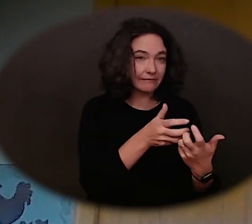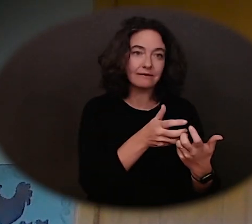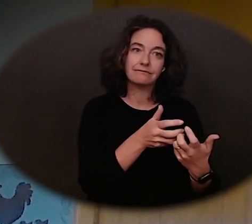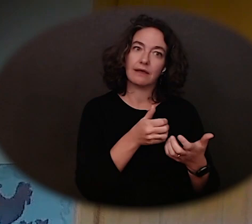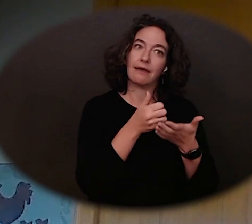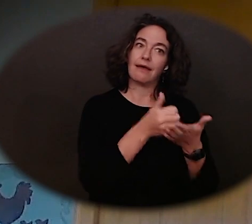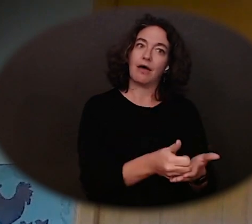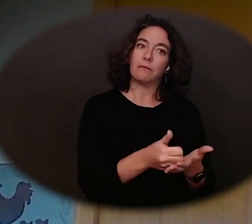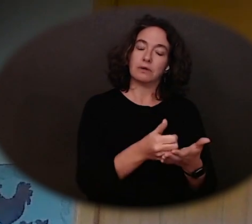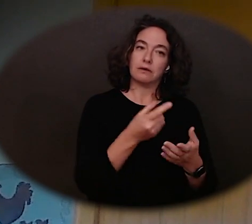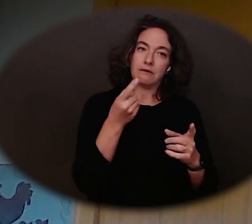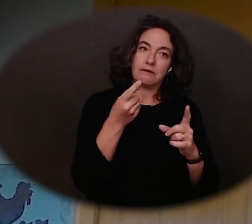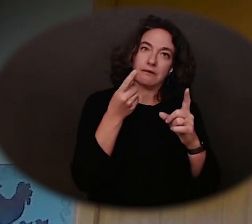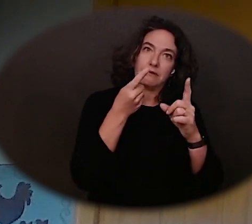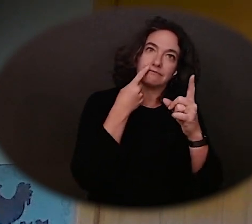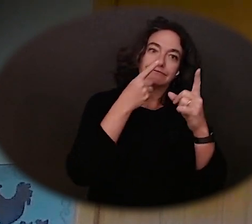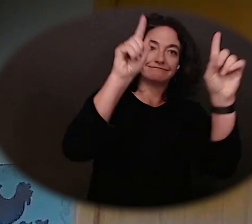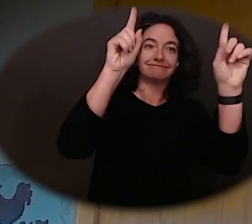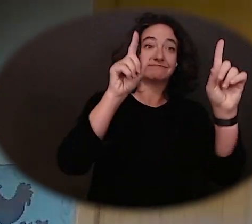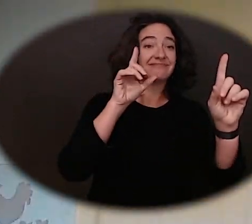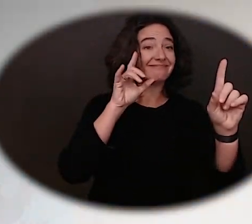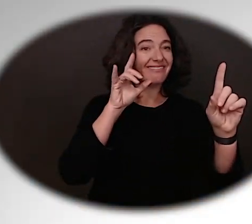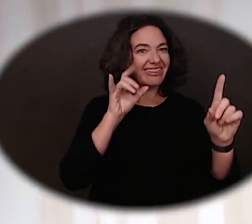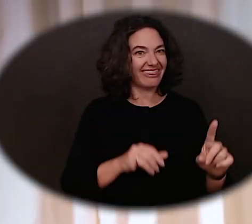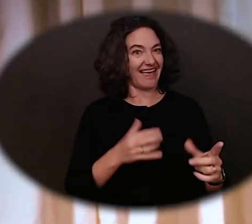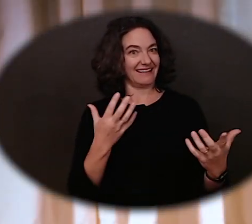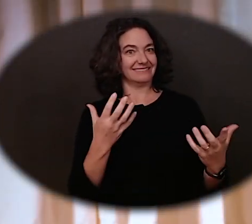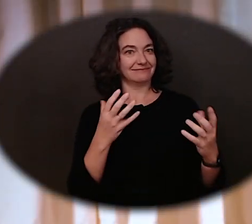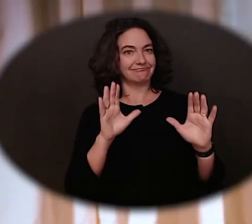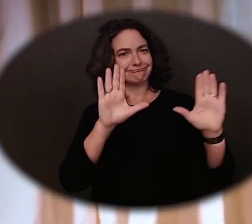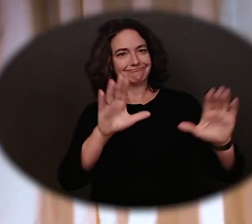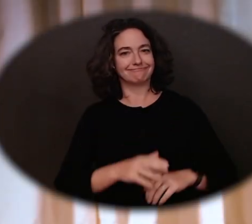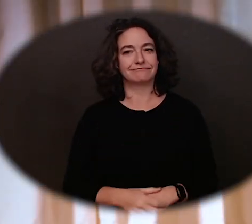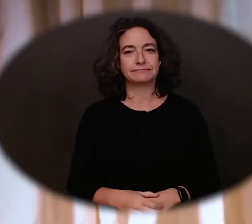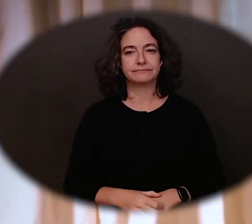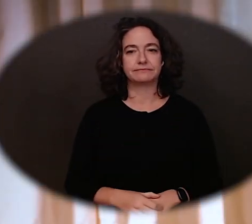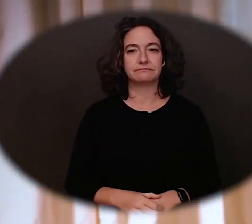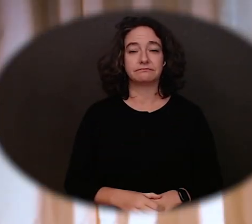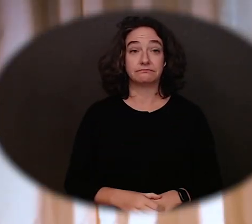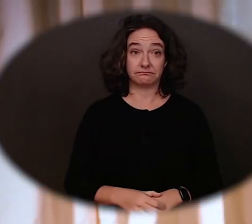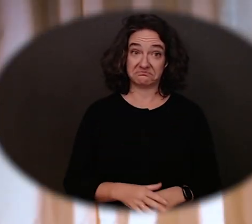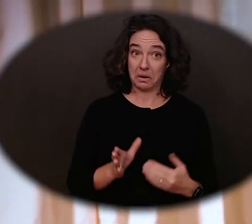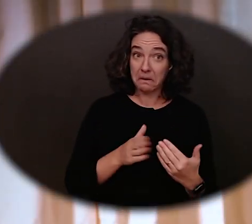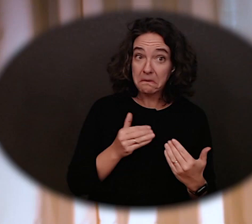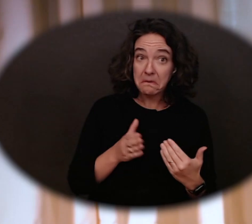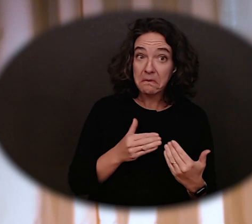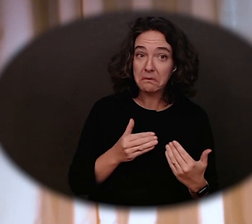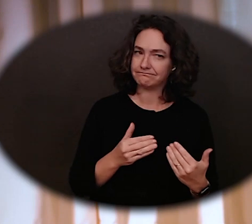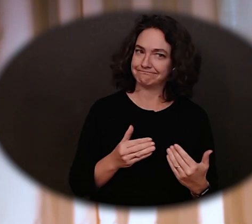And that, I think, is the beauty of it. No one will tell you it's easy, but if you're willing to work hard